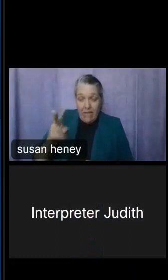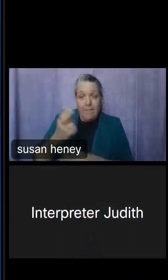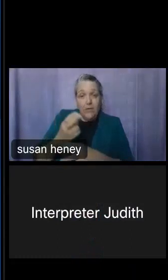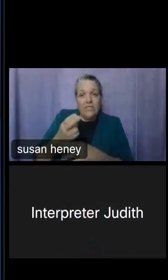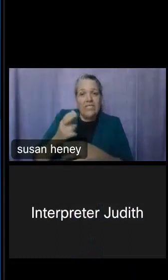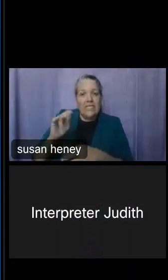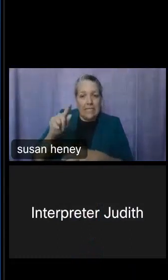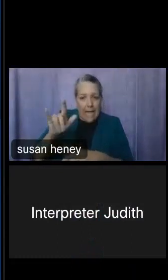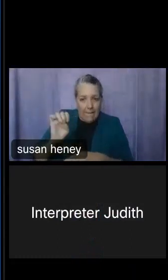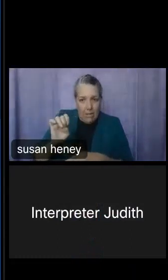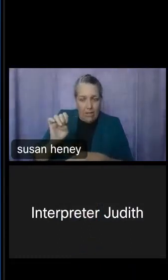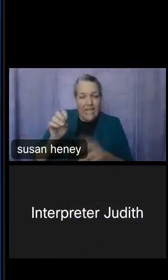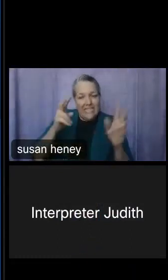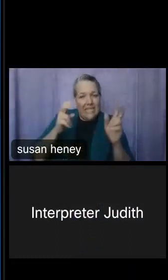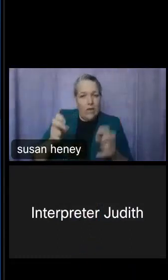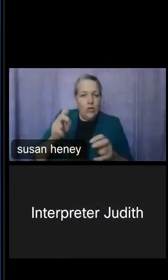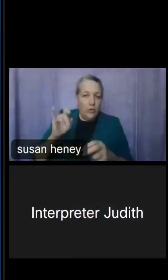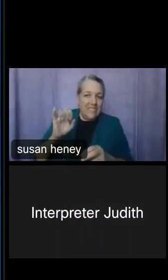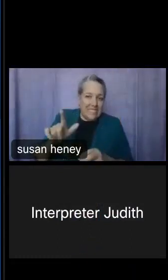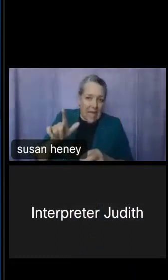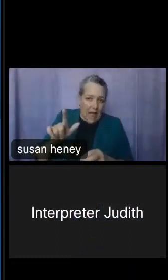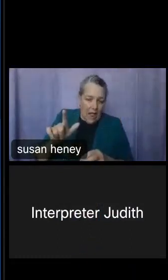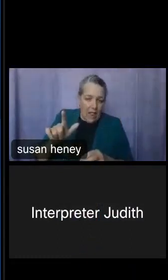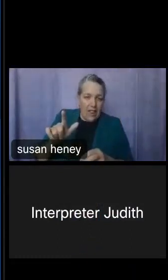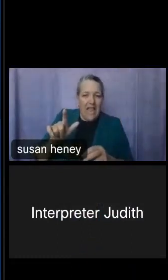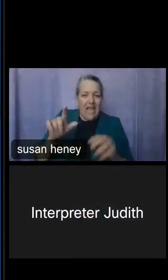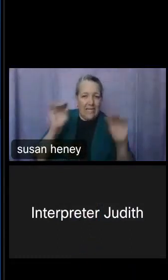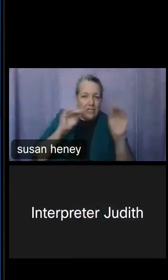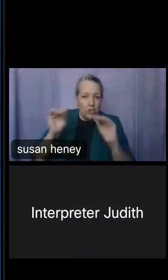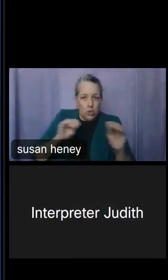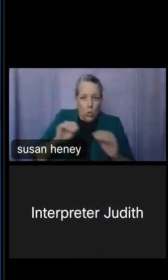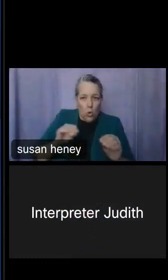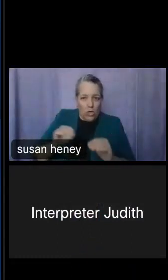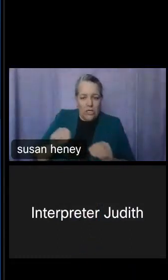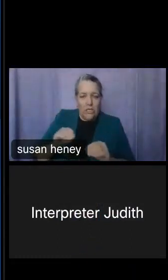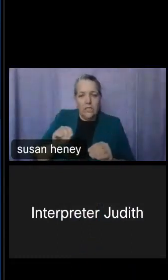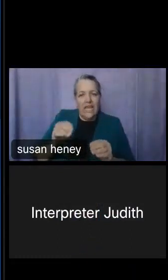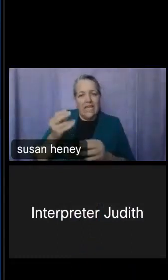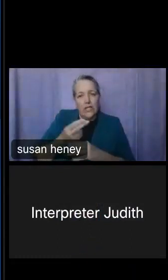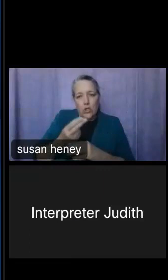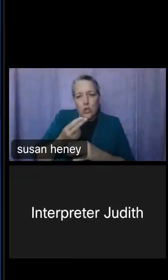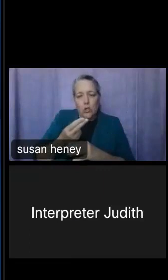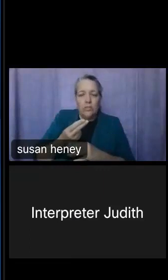into Excel and sorted and used to find those highest numbers. I can't really rely on the